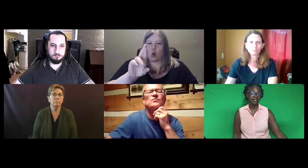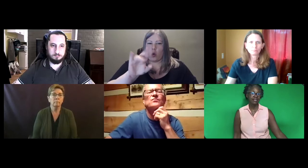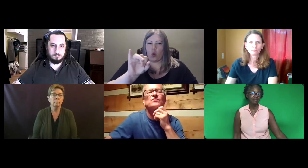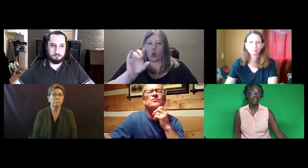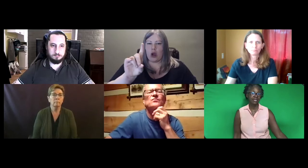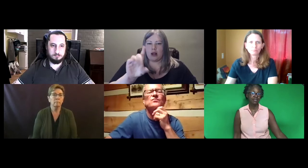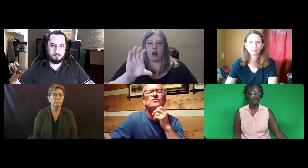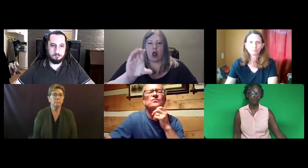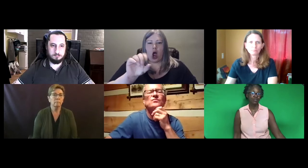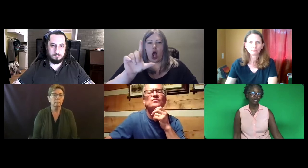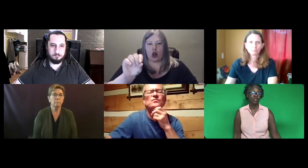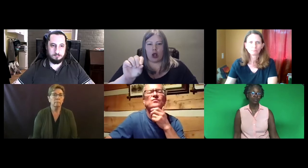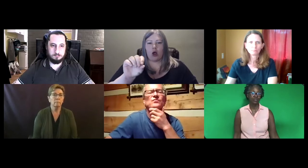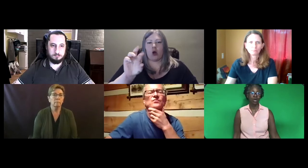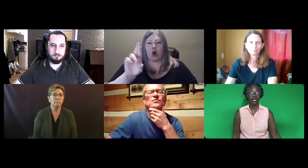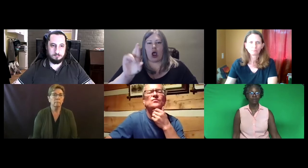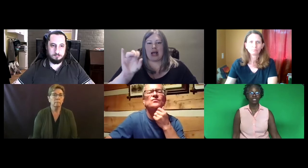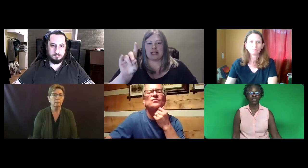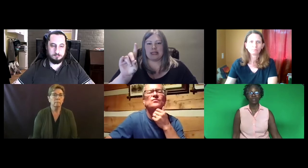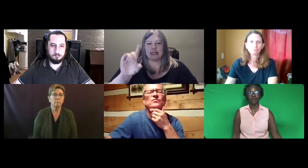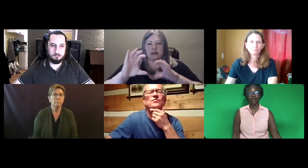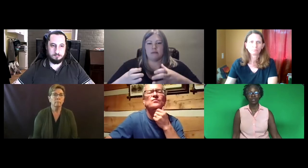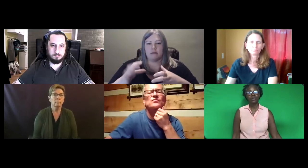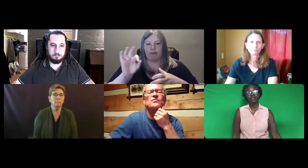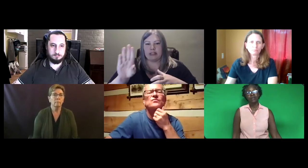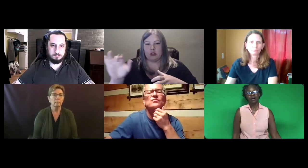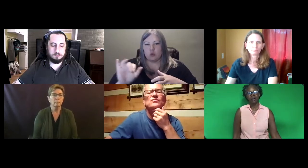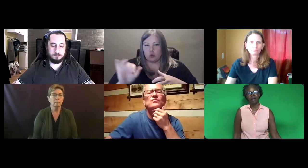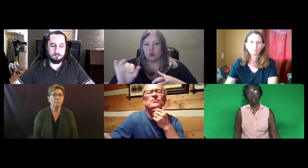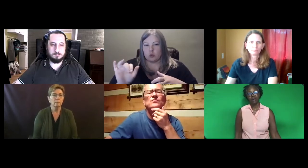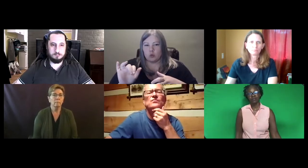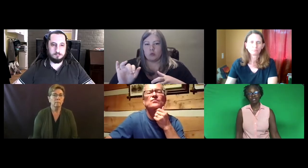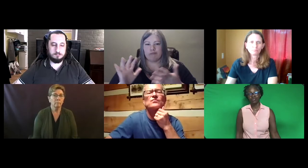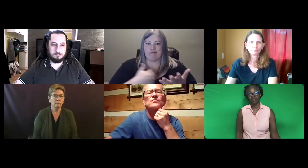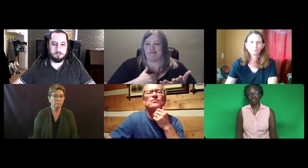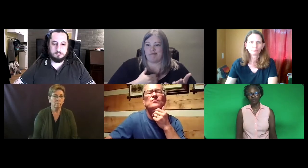It seems that some interpreters also saw that it was shared on Colorado Registry of interpreters